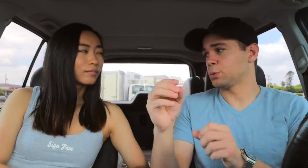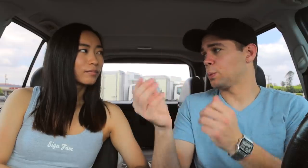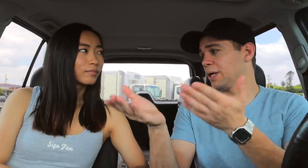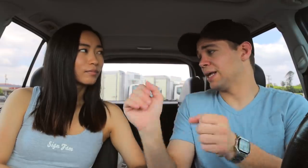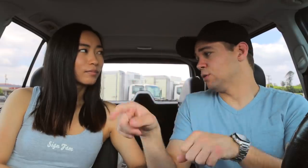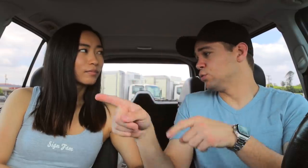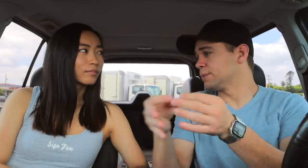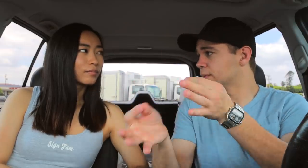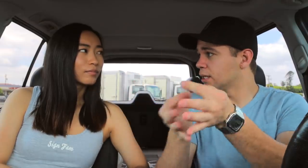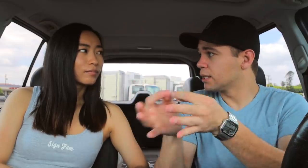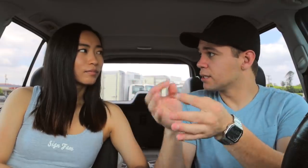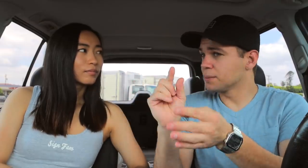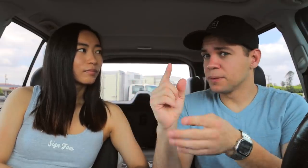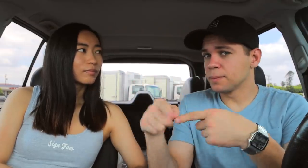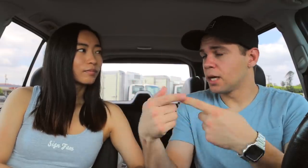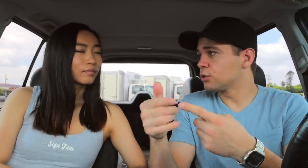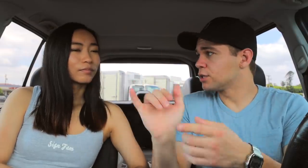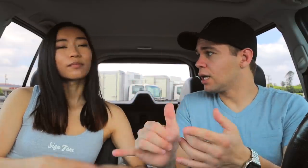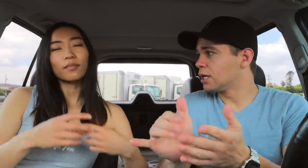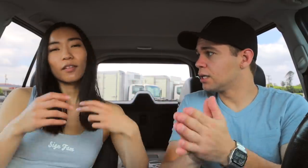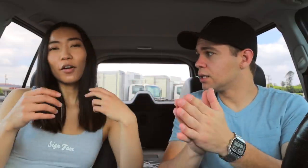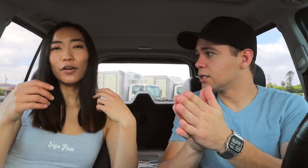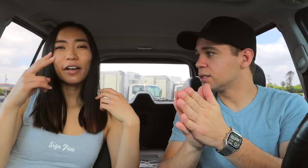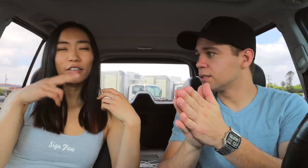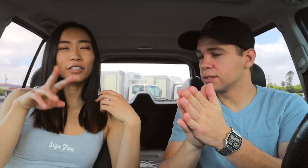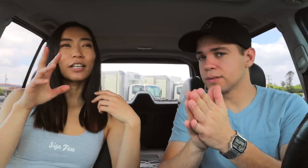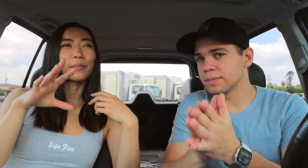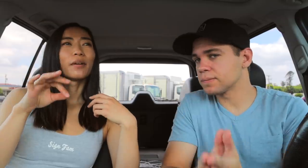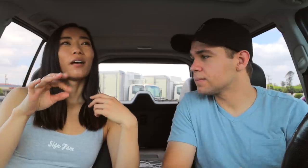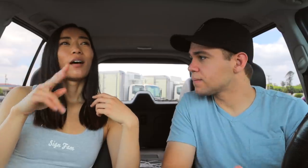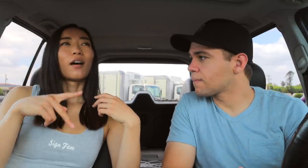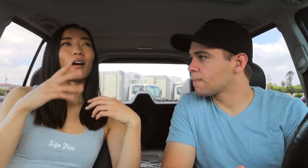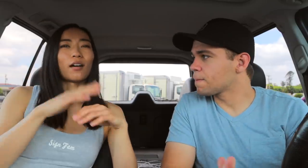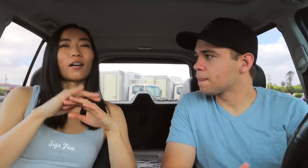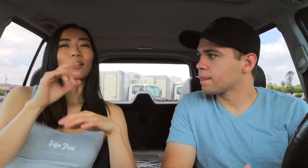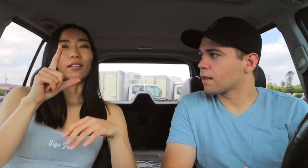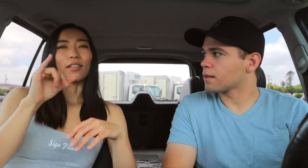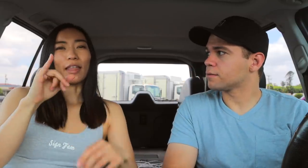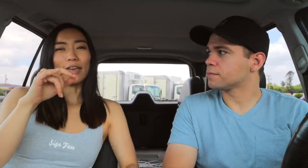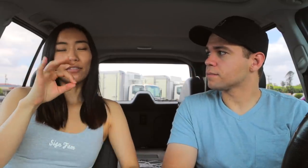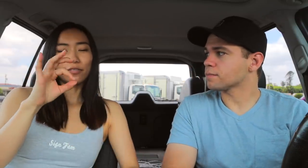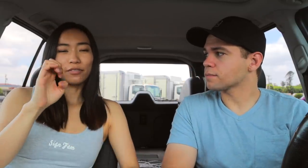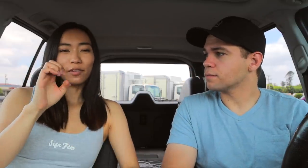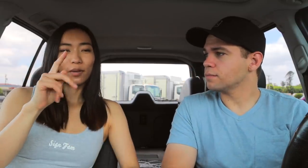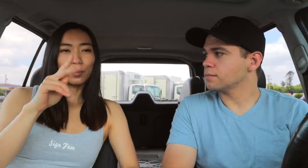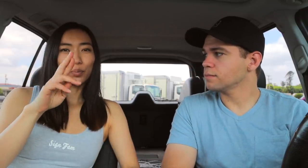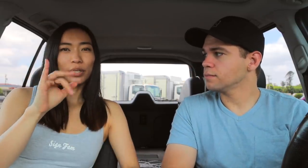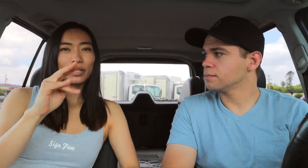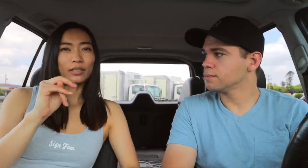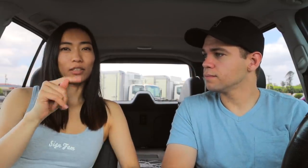So, maybe can you explain a little bit about that? I looked up on Life Print.